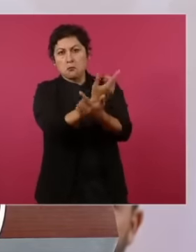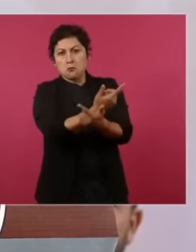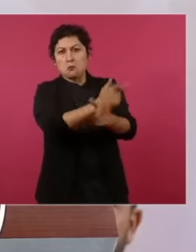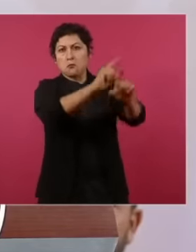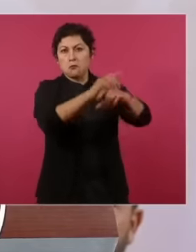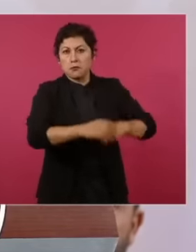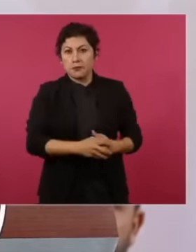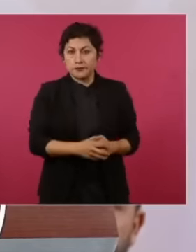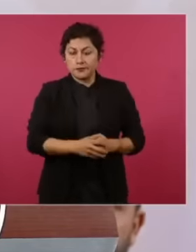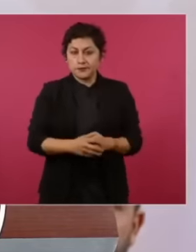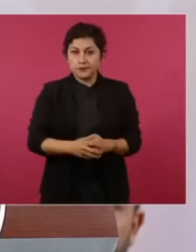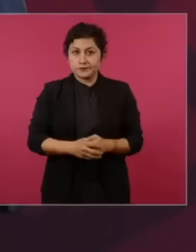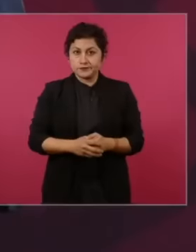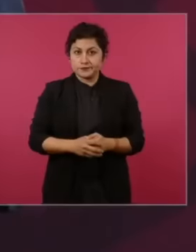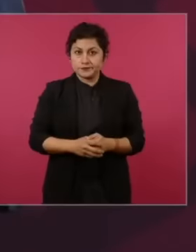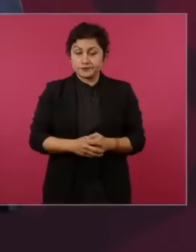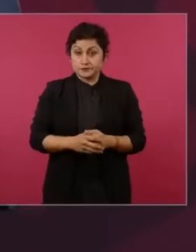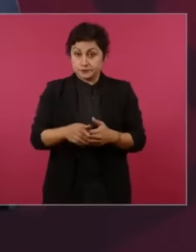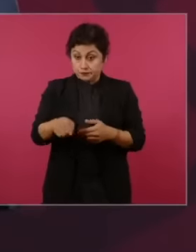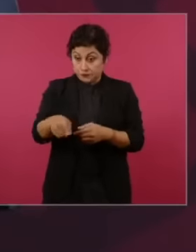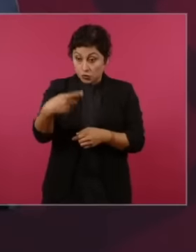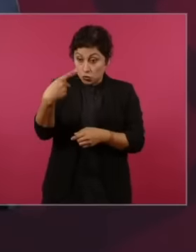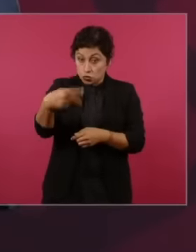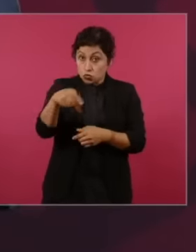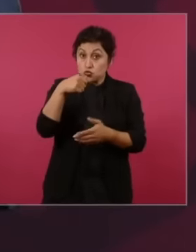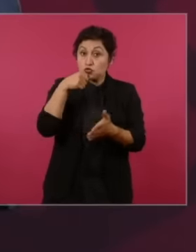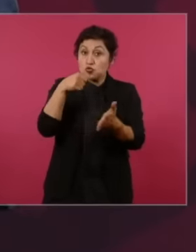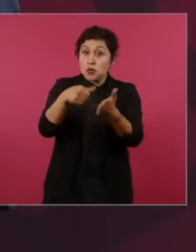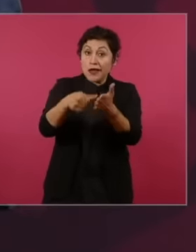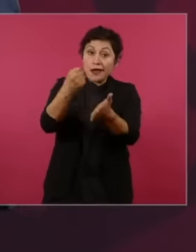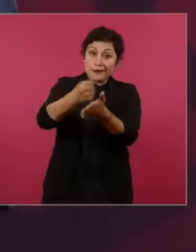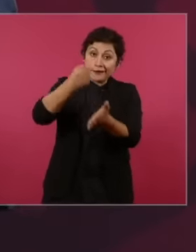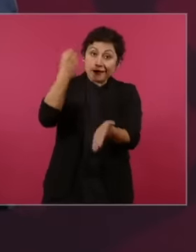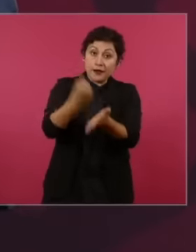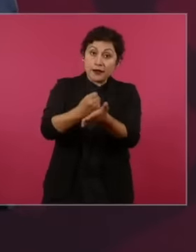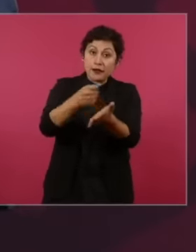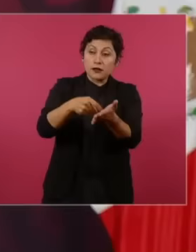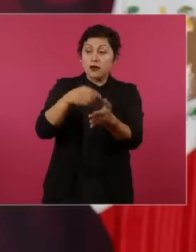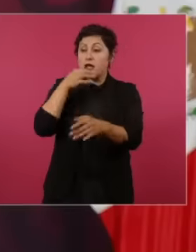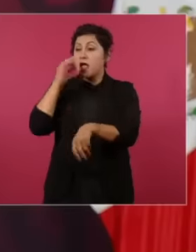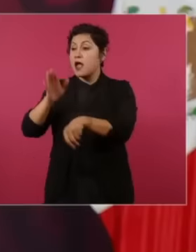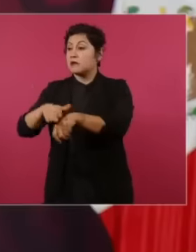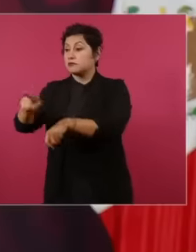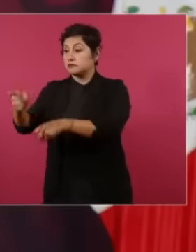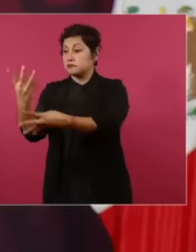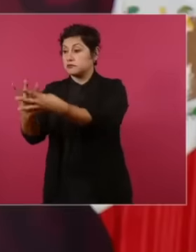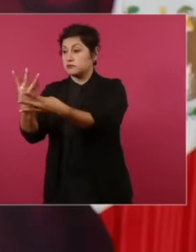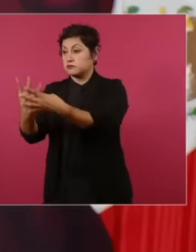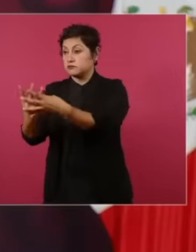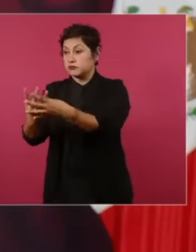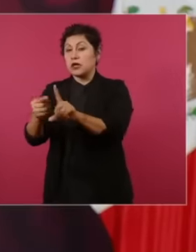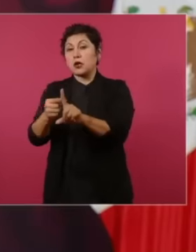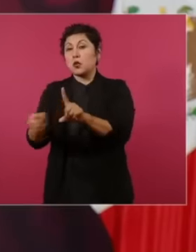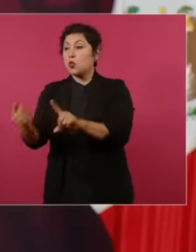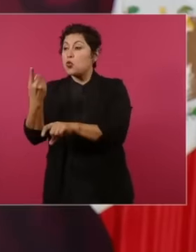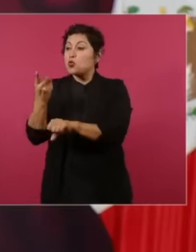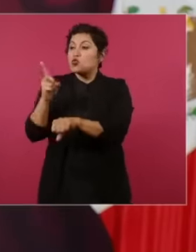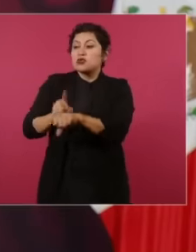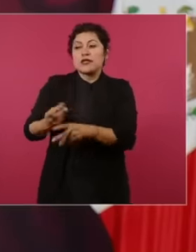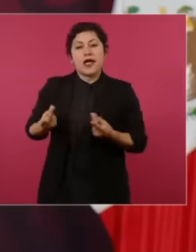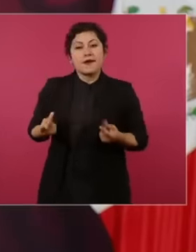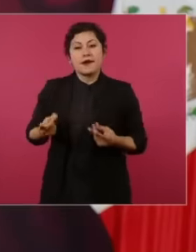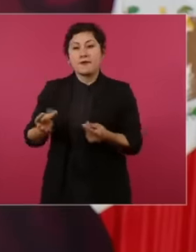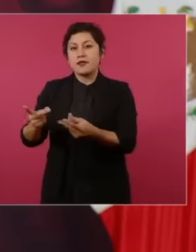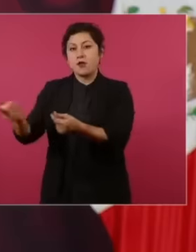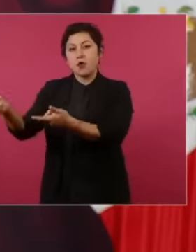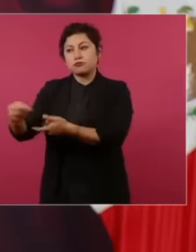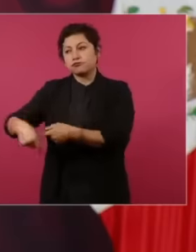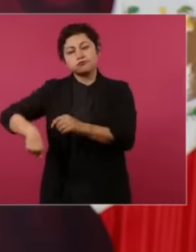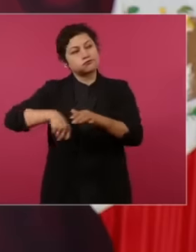no more than 24 hours to release them so that they cannot investigate